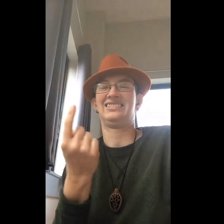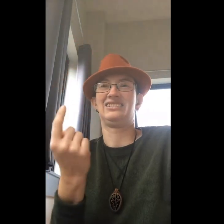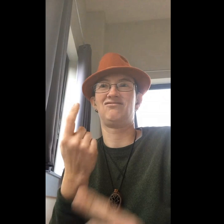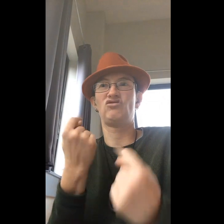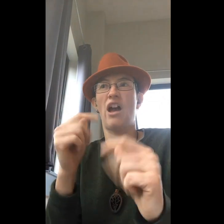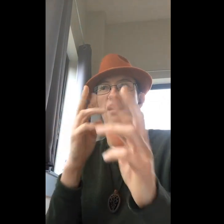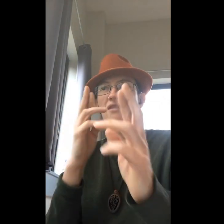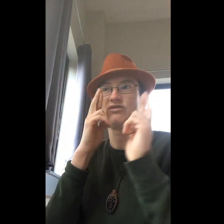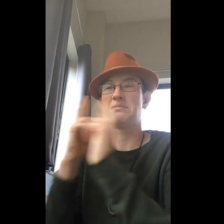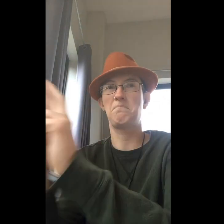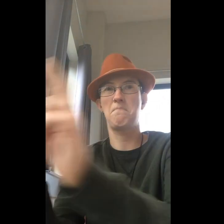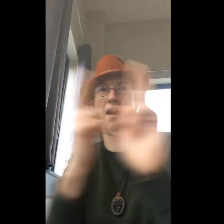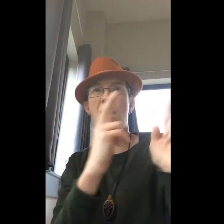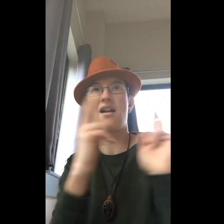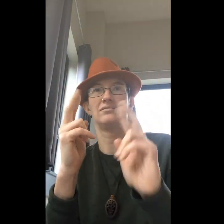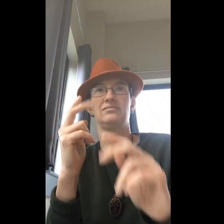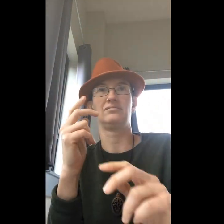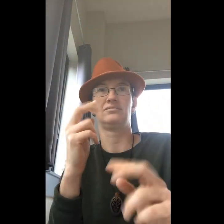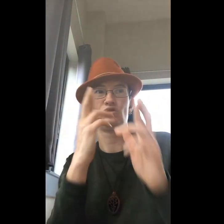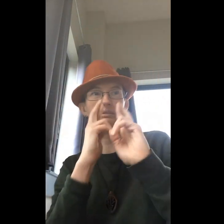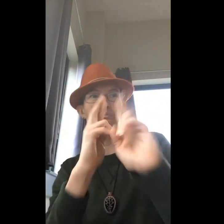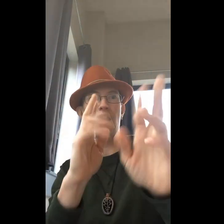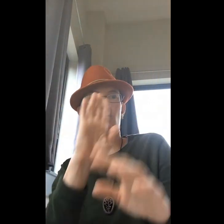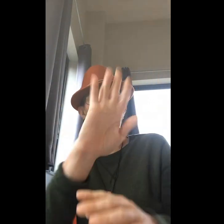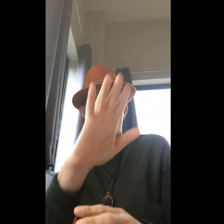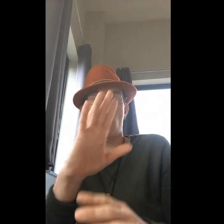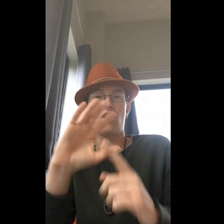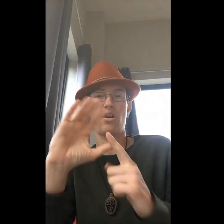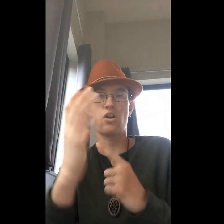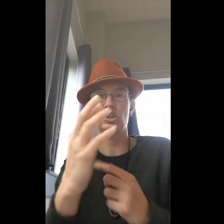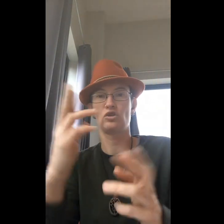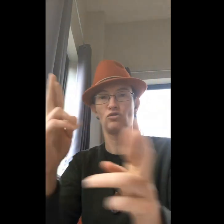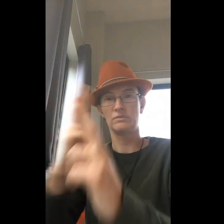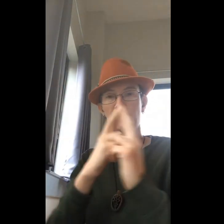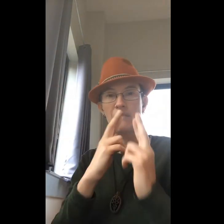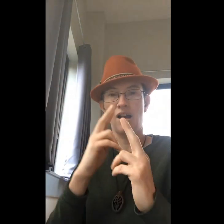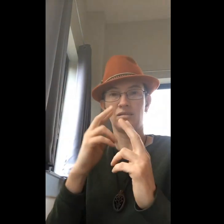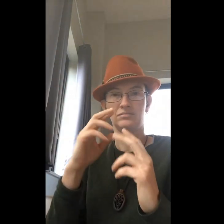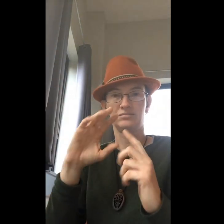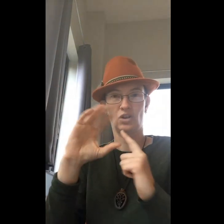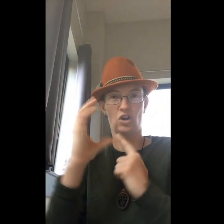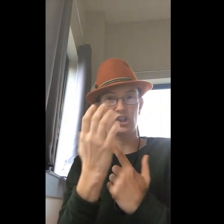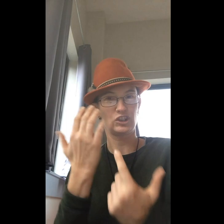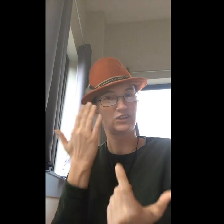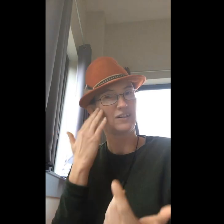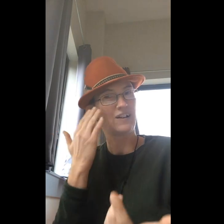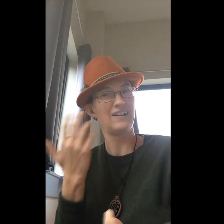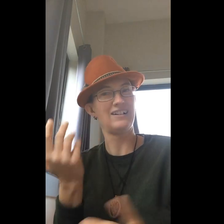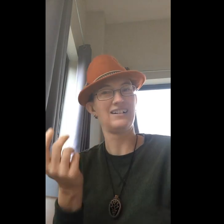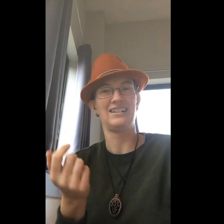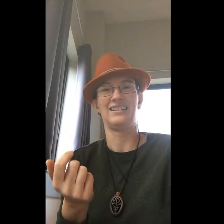We're just trying to respect everyone. Respect theIr cultures. And have our respected too, you know?